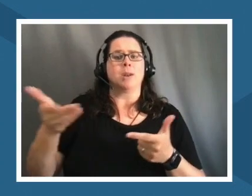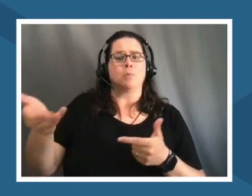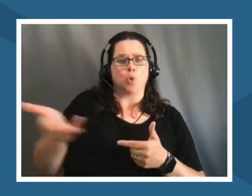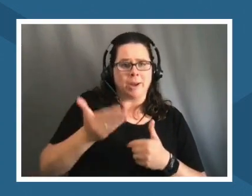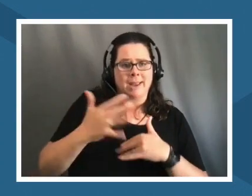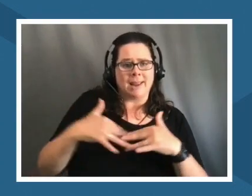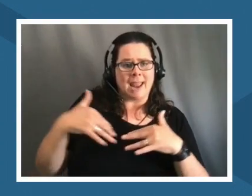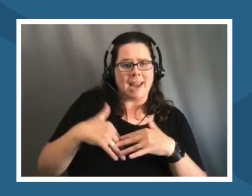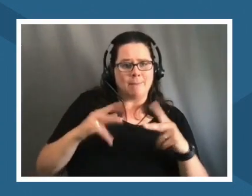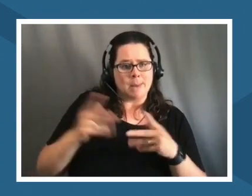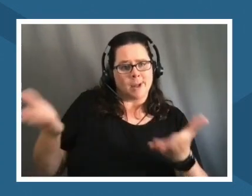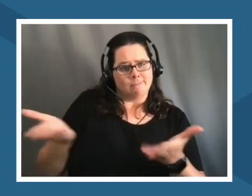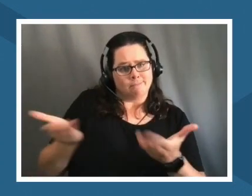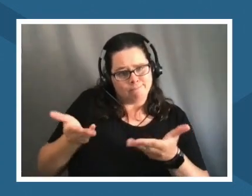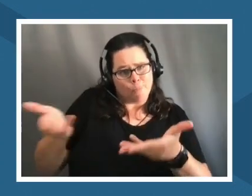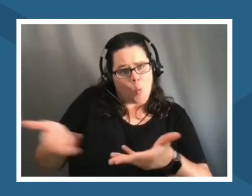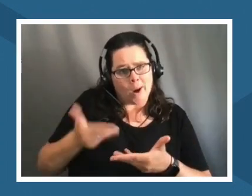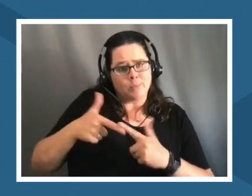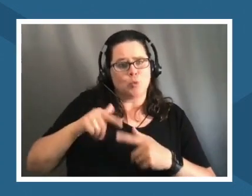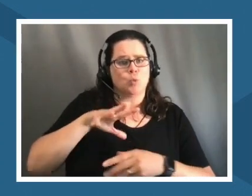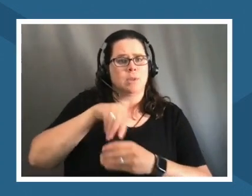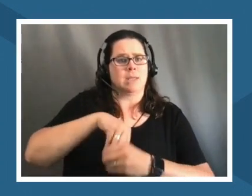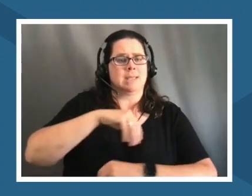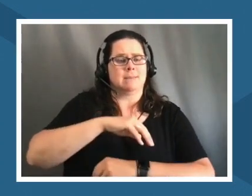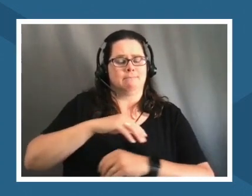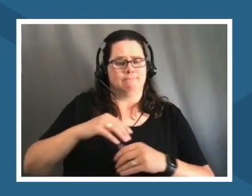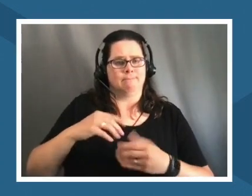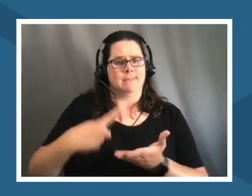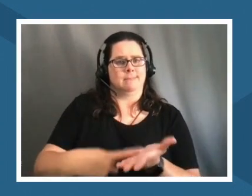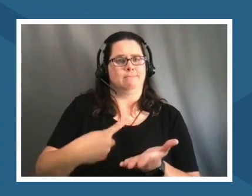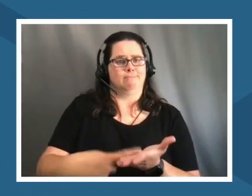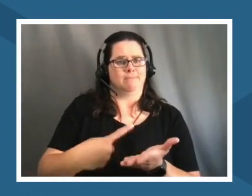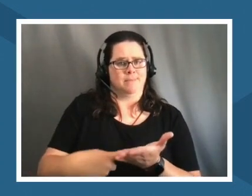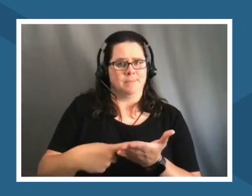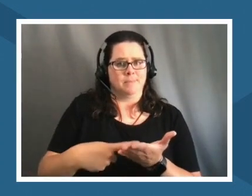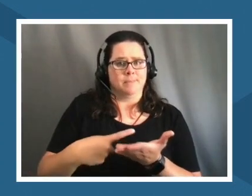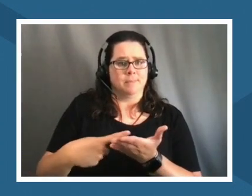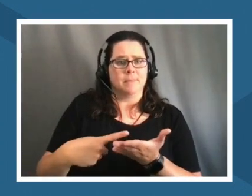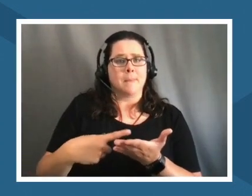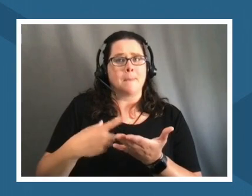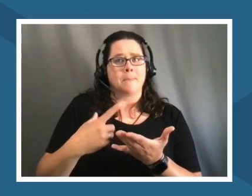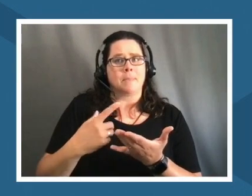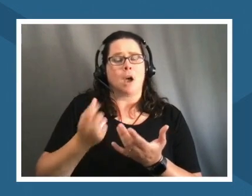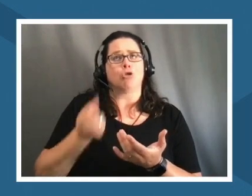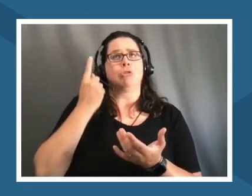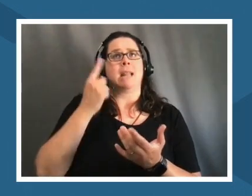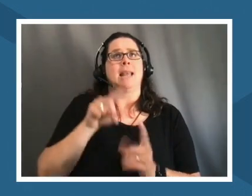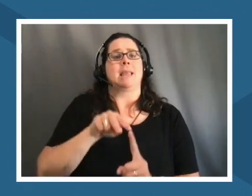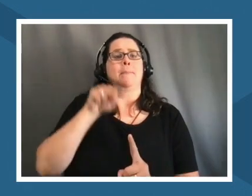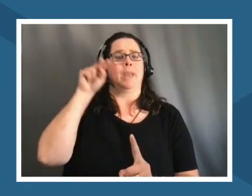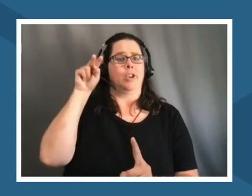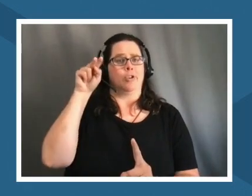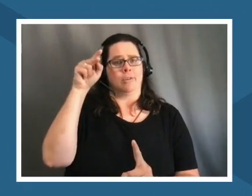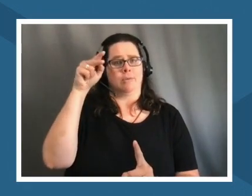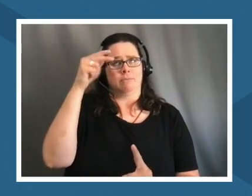and let's learn to understand the the bigger context of of